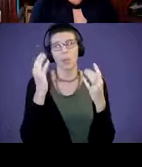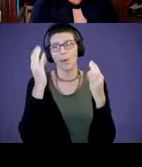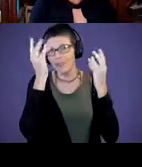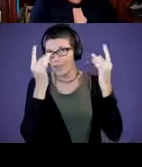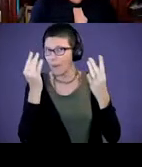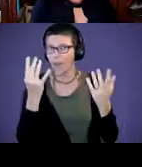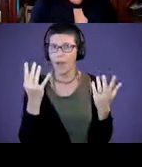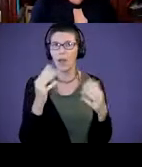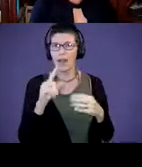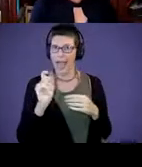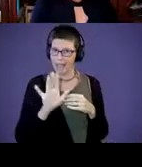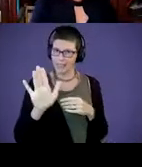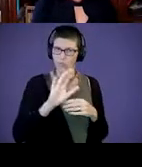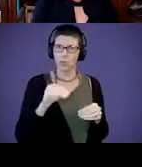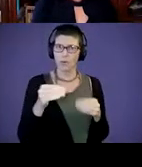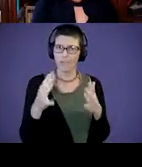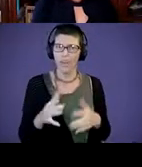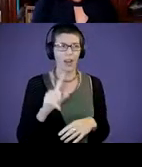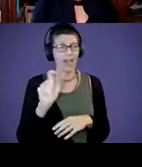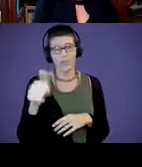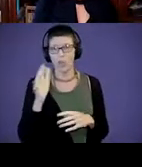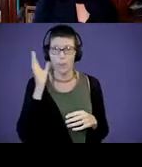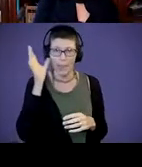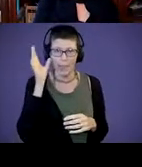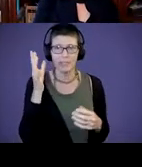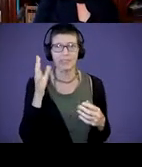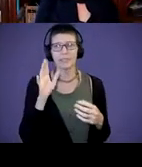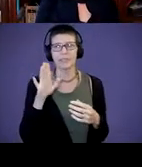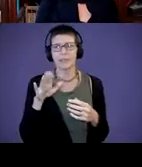your provider or asking other parents, what, how would this work in our family?